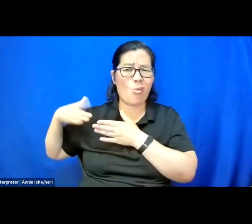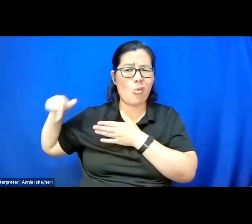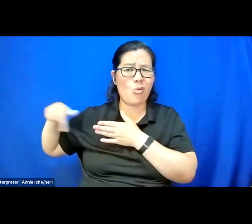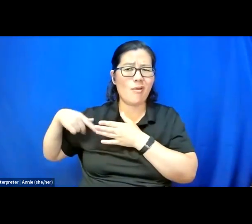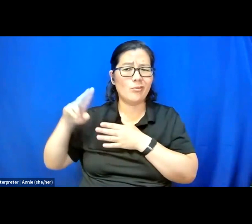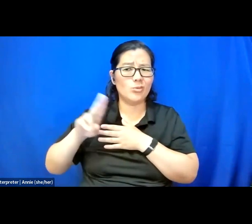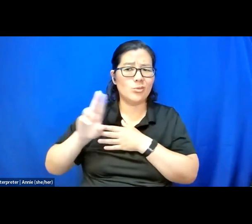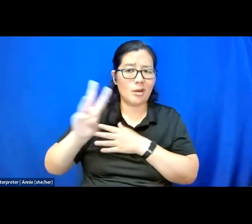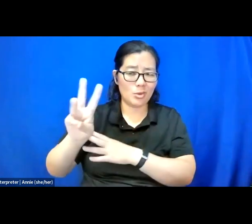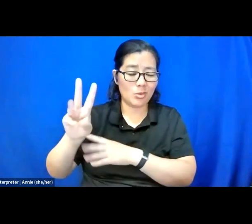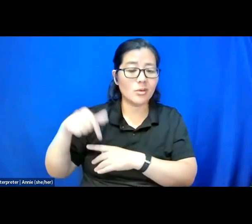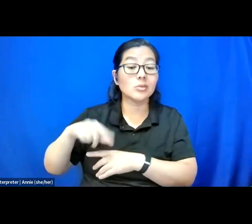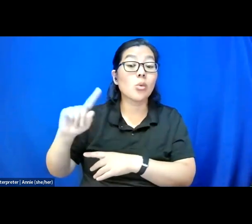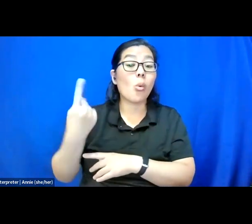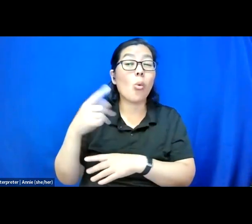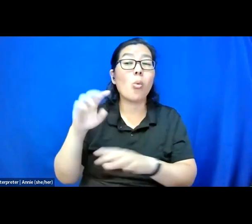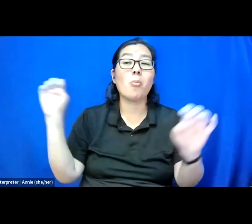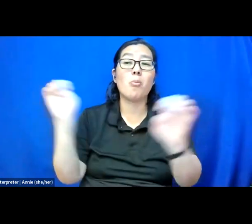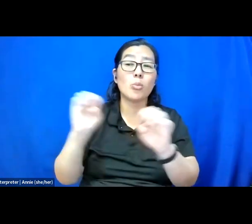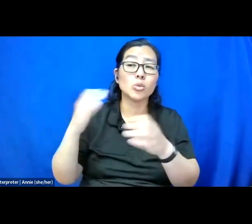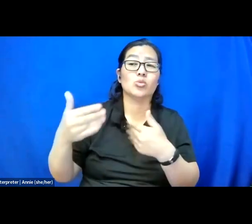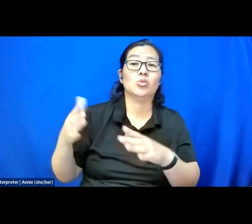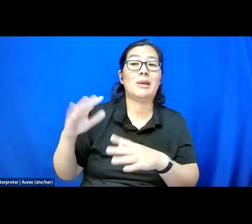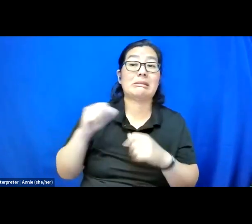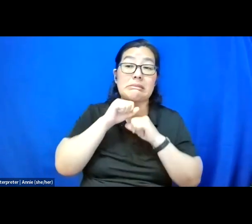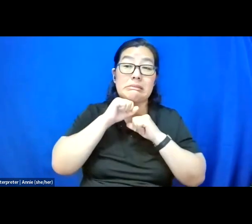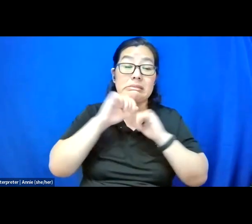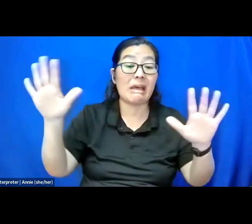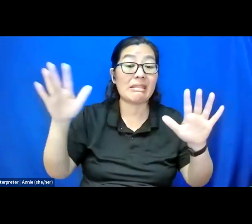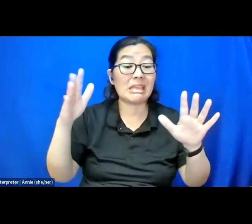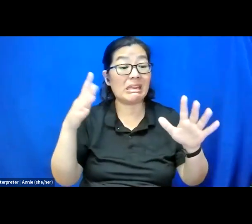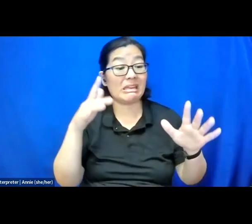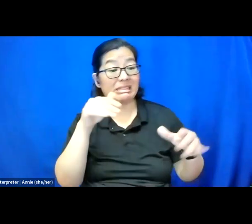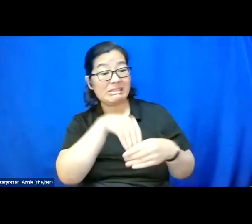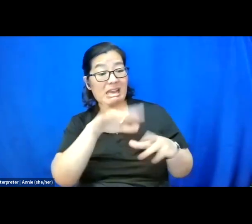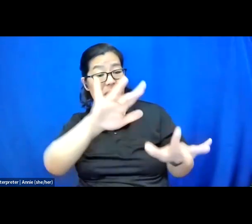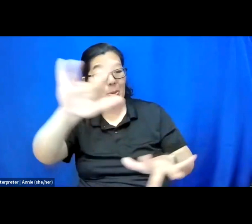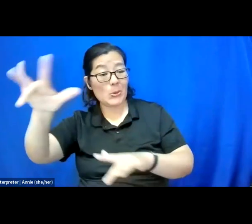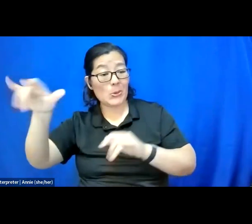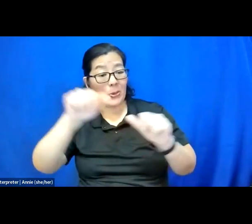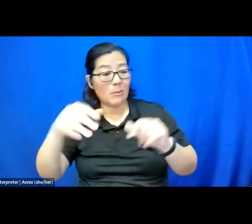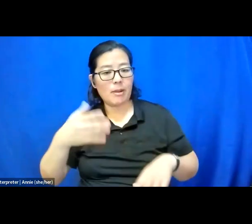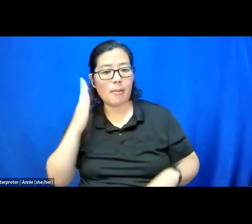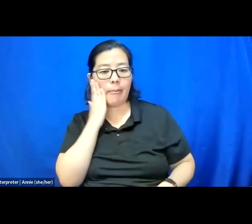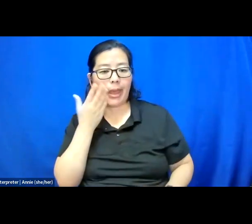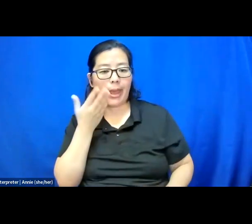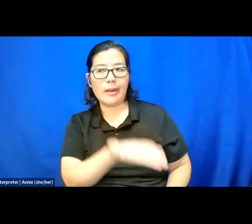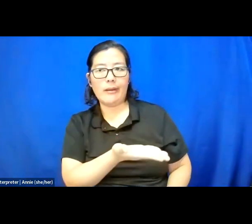And it's the only emergency room that has nothing in it but a bed. There's no medical equipment.